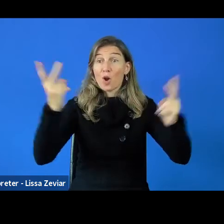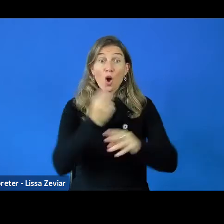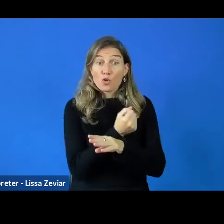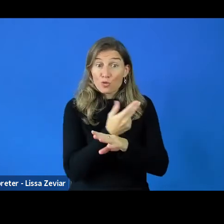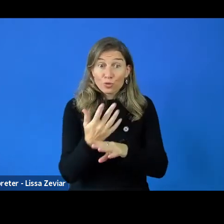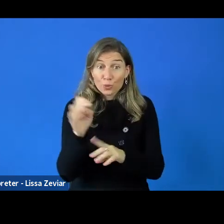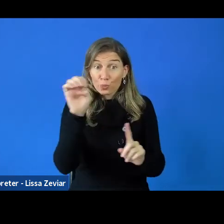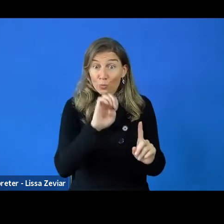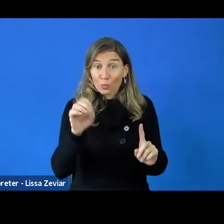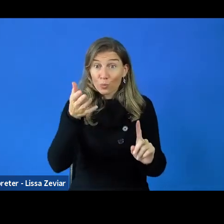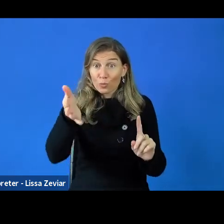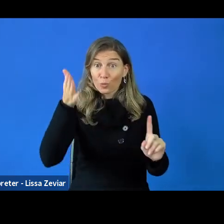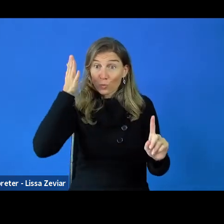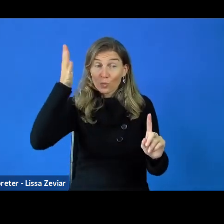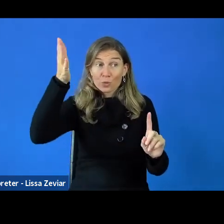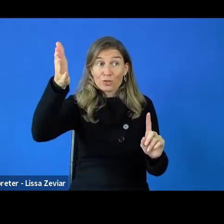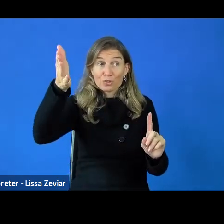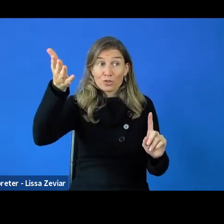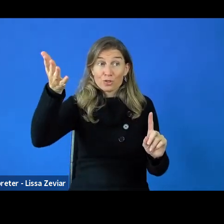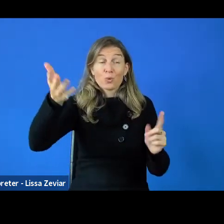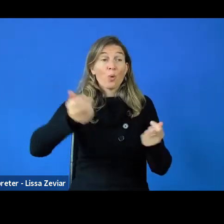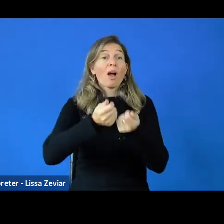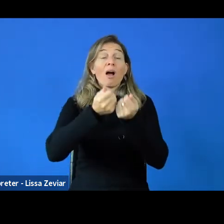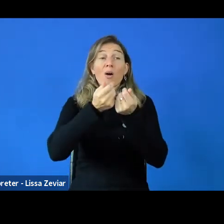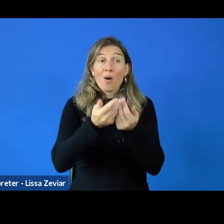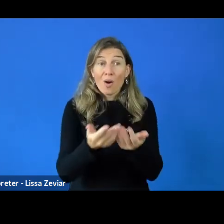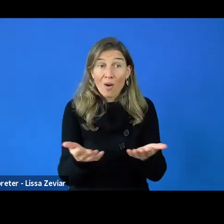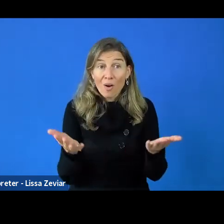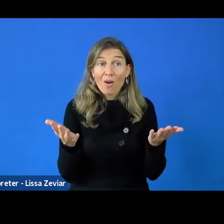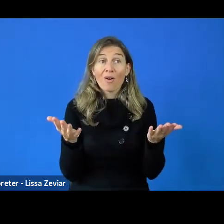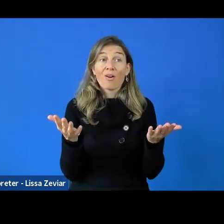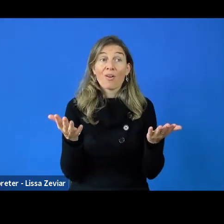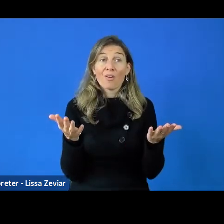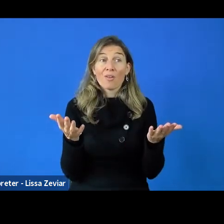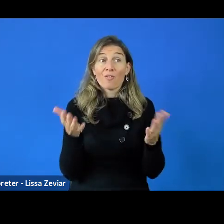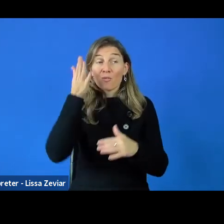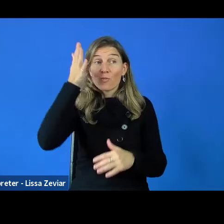For us, anything that is for the future of education in Europe needs